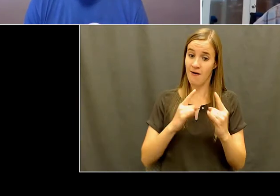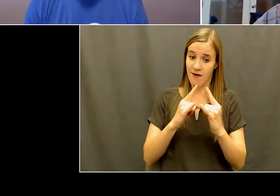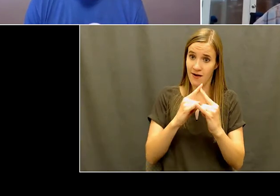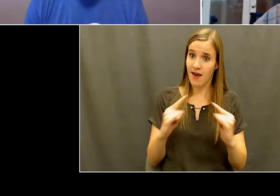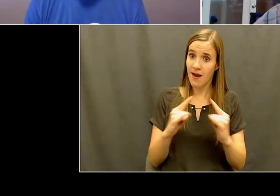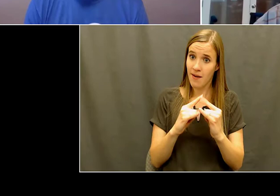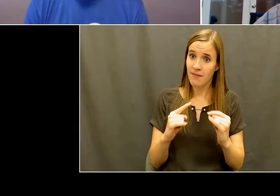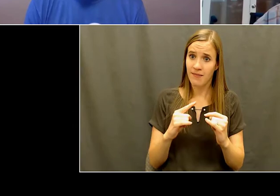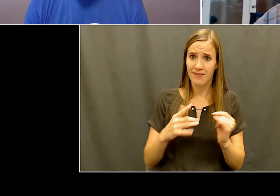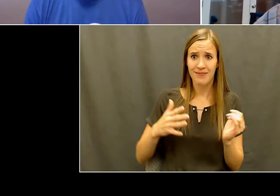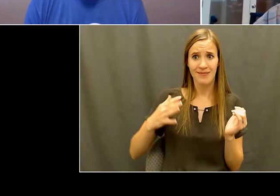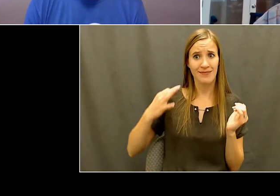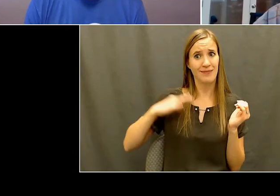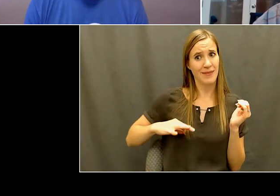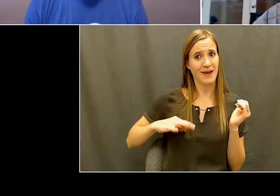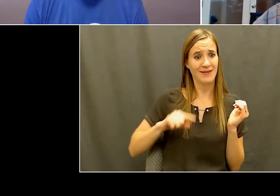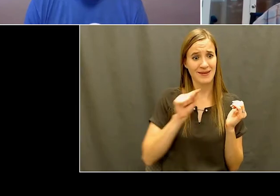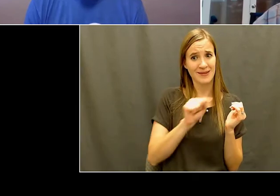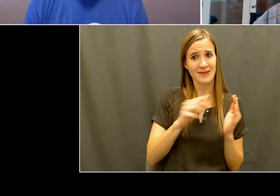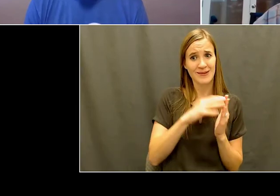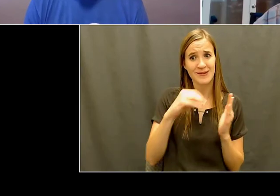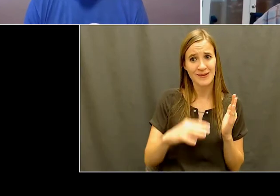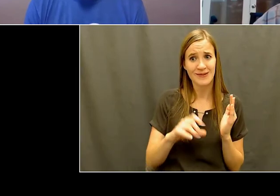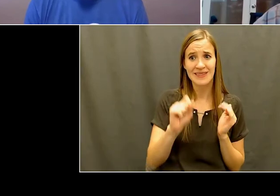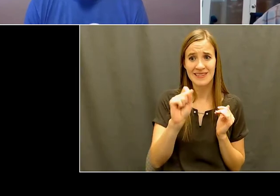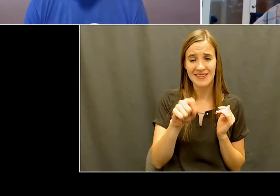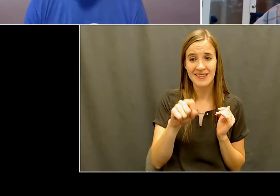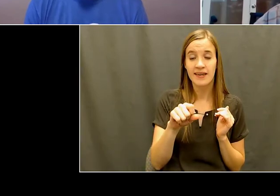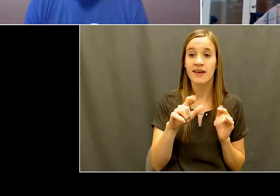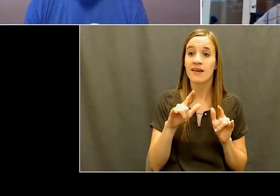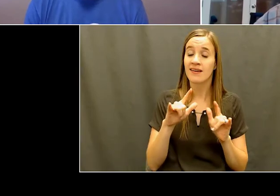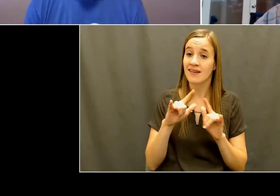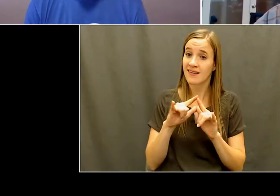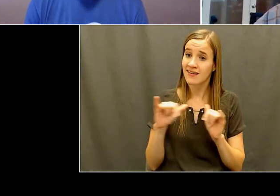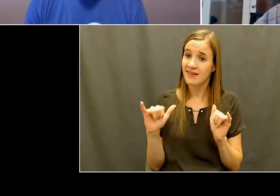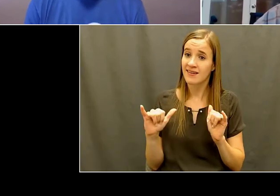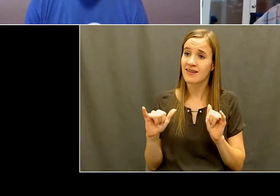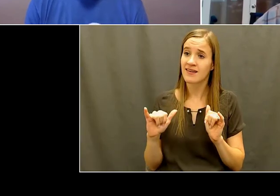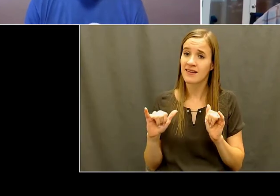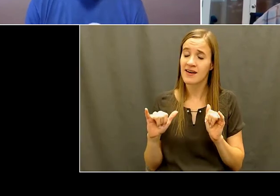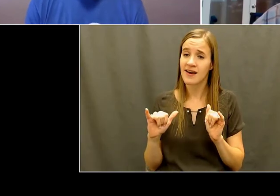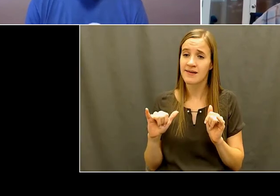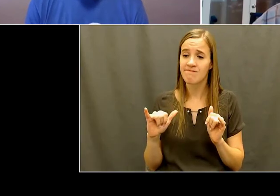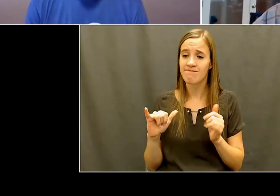impact of families. I, I have to say that the, you know, the